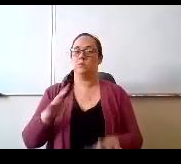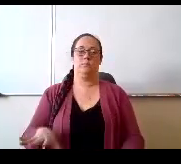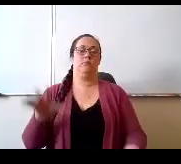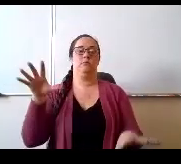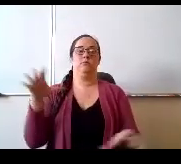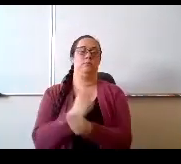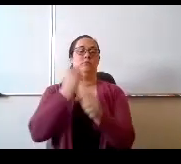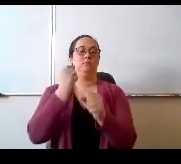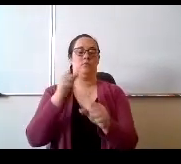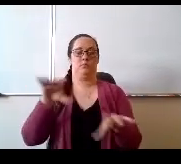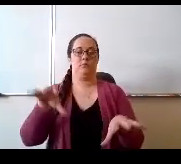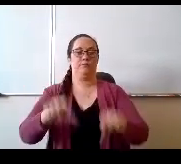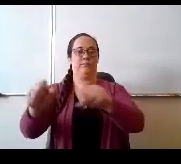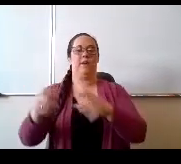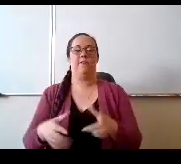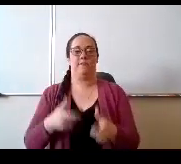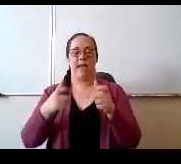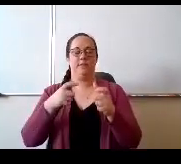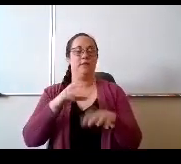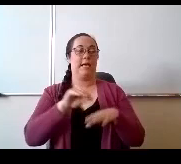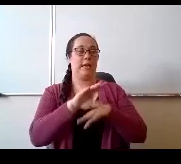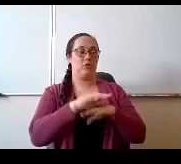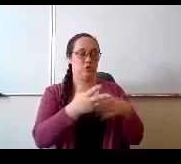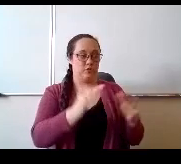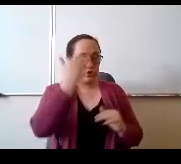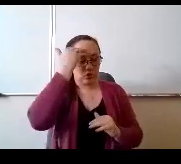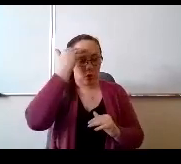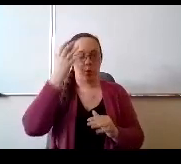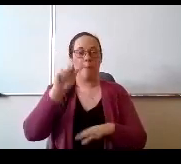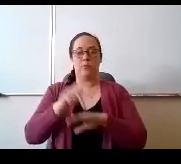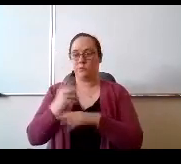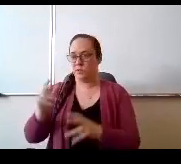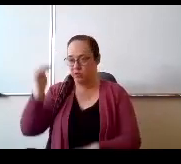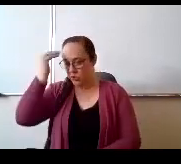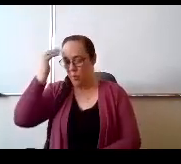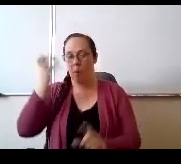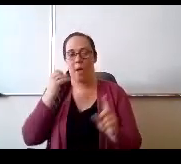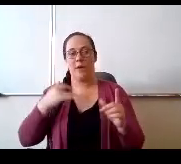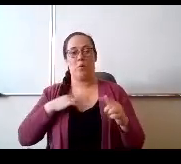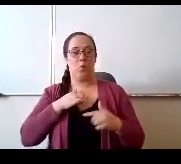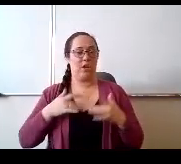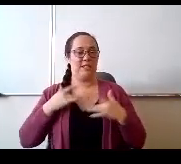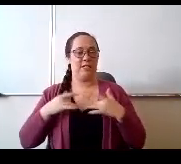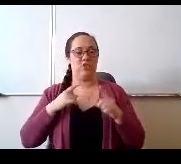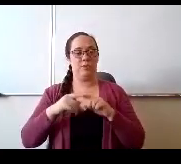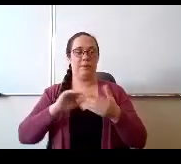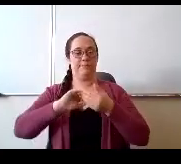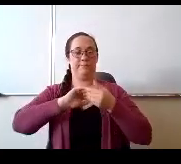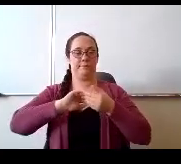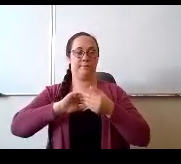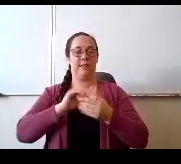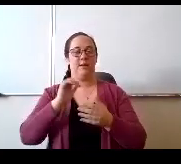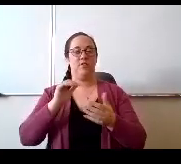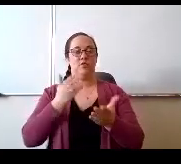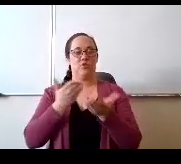Councils have been notified. We work with principals and we are excited to be a complementary set of